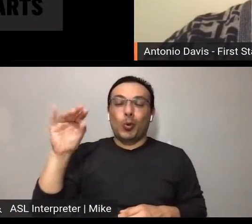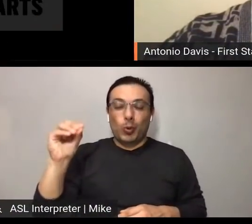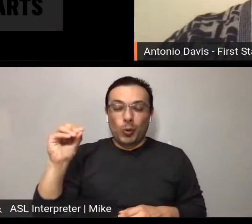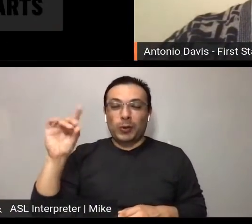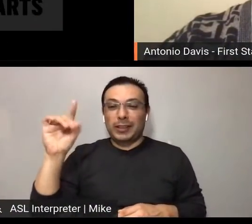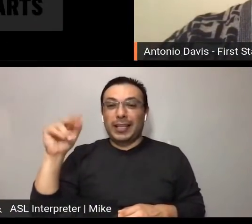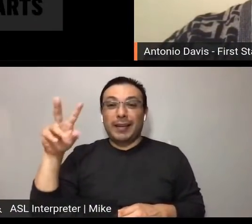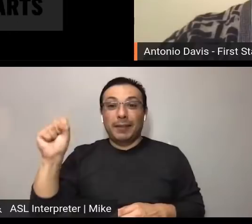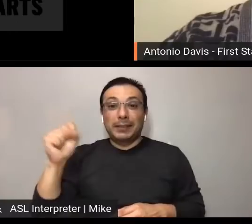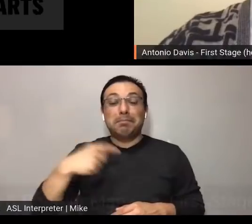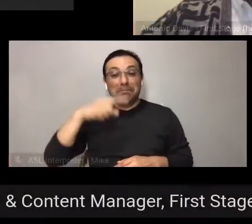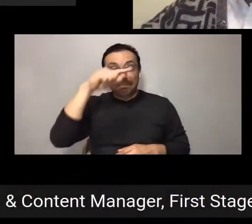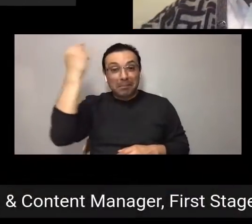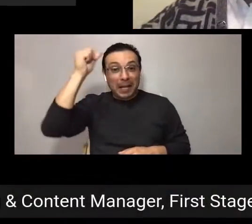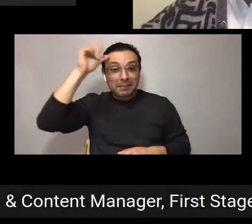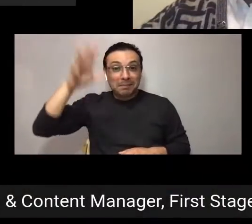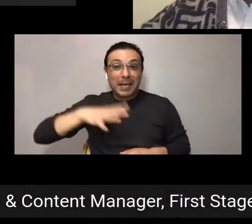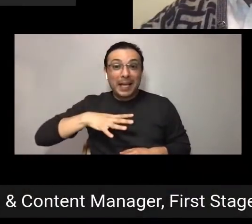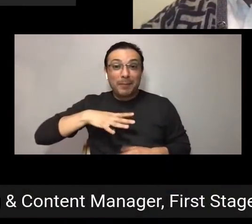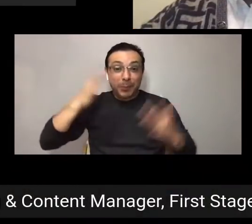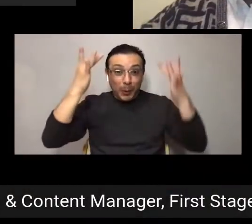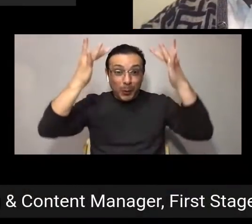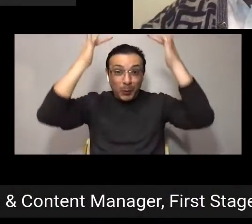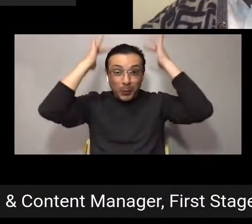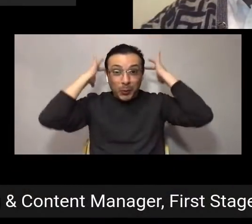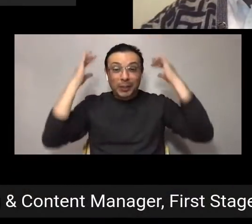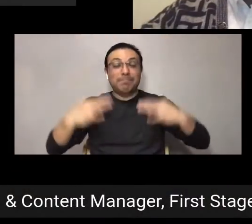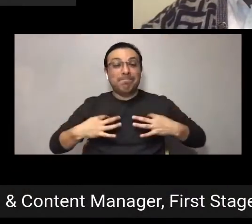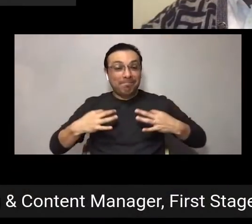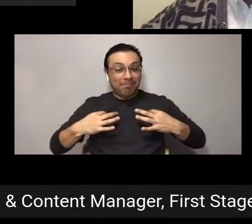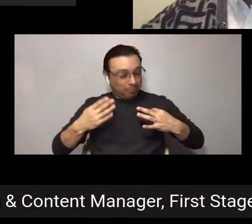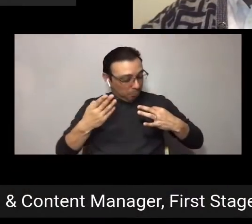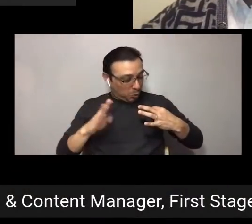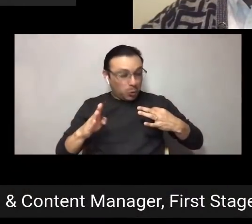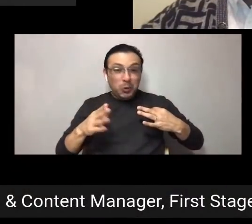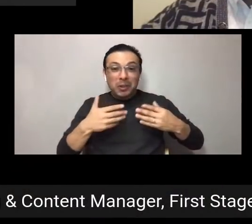a bald head. And I'm wearing a bluish grayish sweater with a white button up.